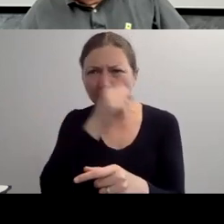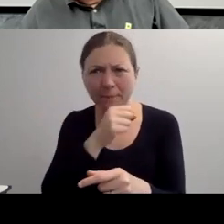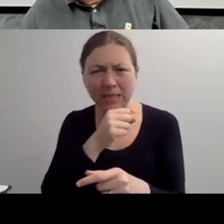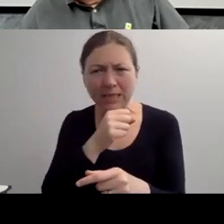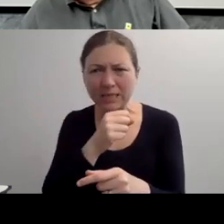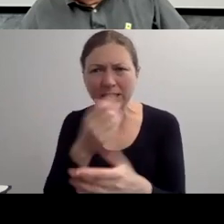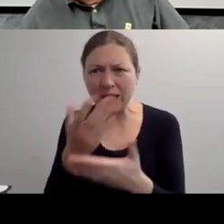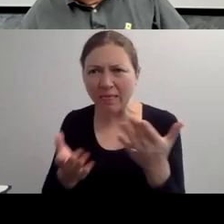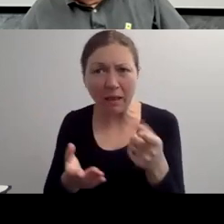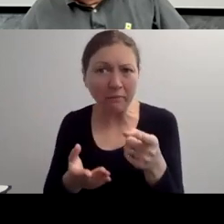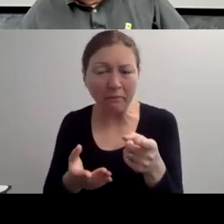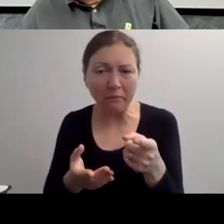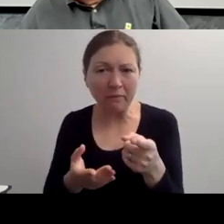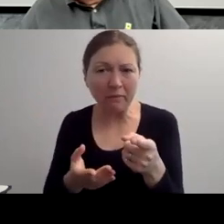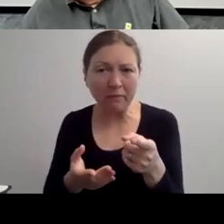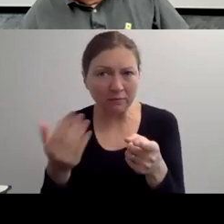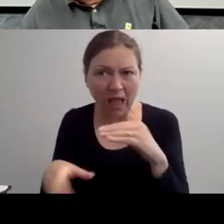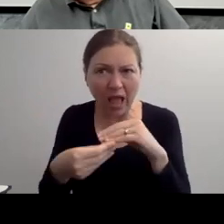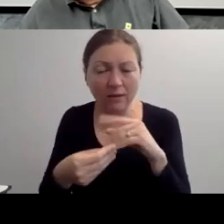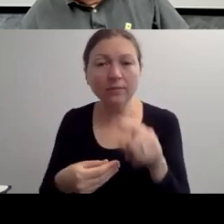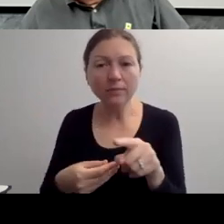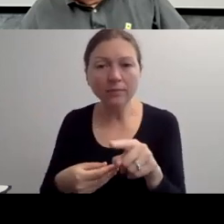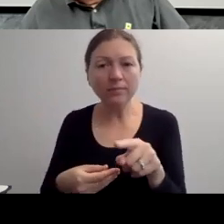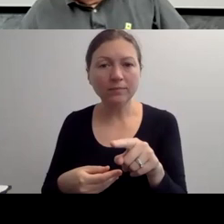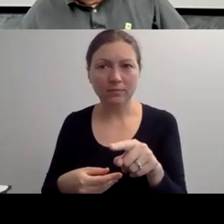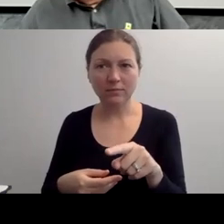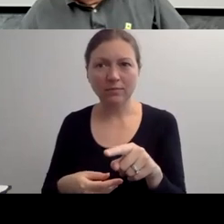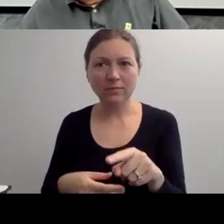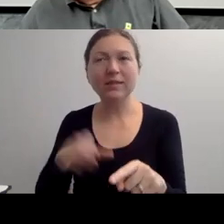AND THAT'S WHEN I'M AT THE HOSPITAL OR WHEN I'M AT THE DOCTOR'S OFFICE.